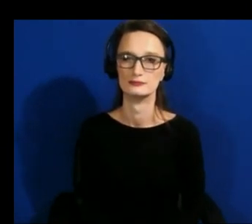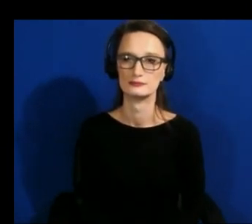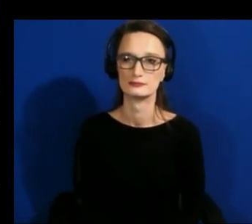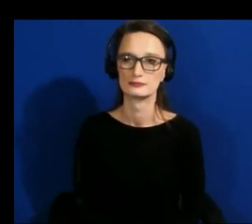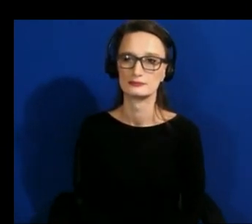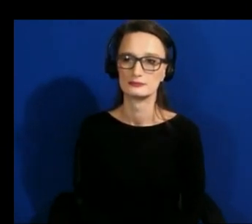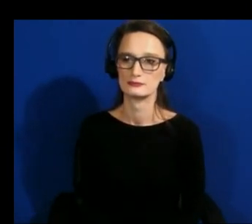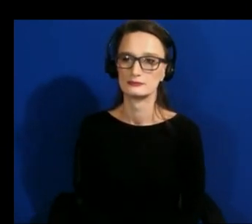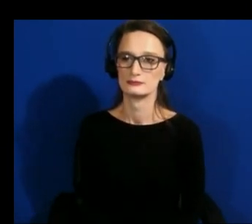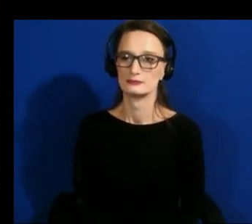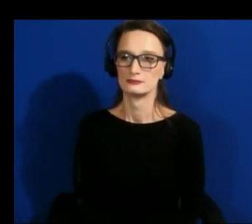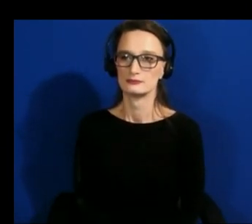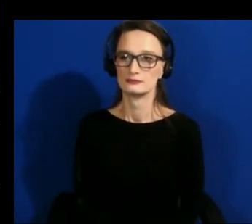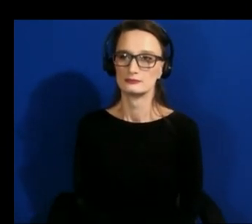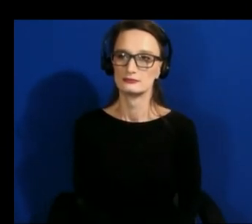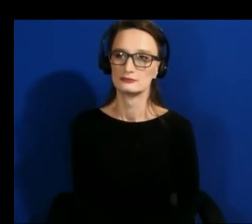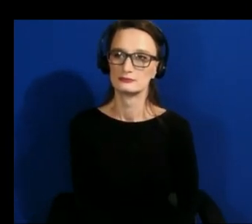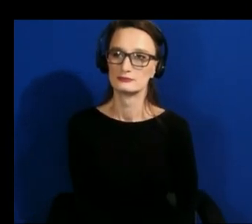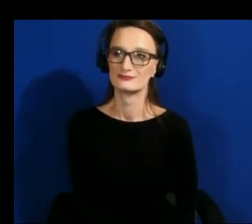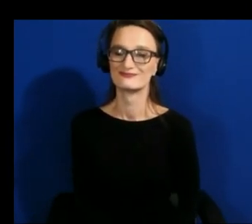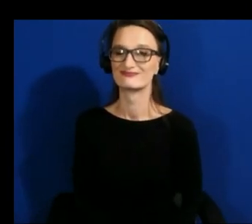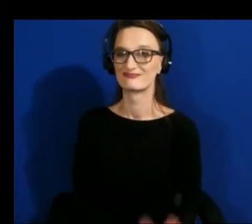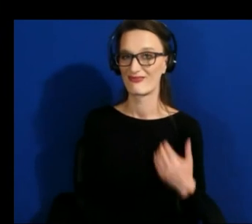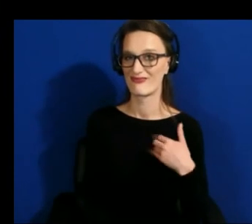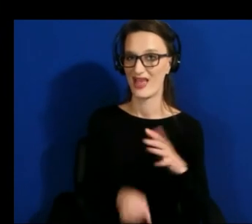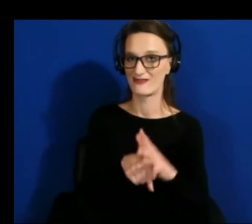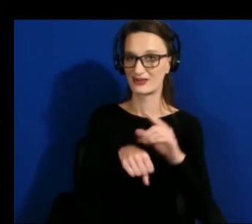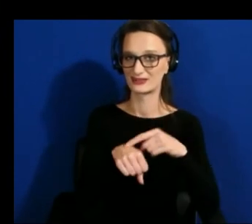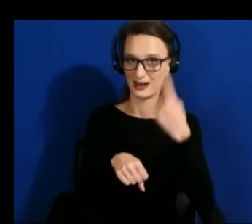so we have time for one more question i'm going to send this to sherry but i'd love to hear from